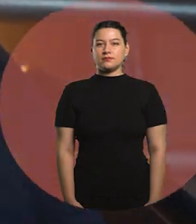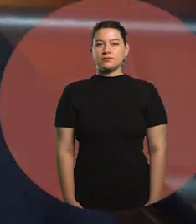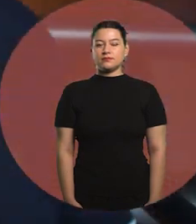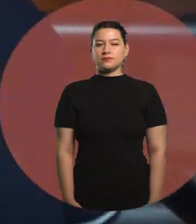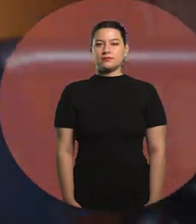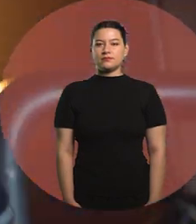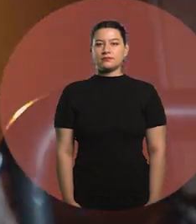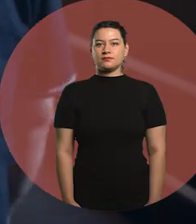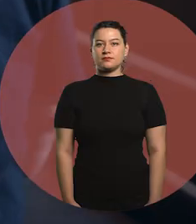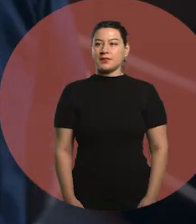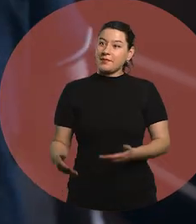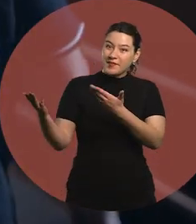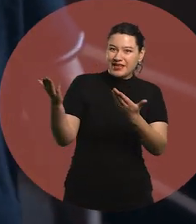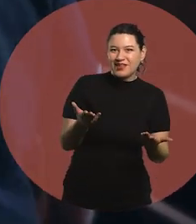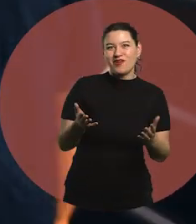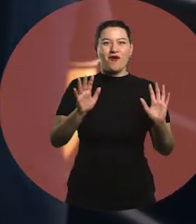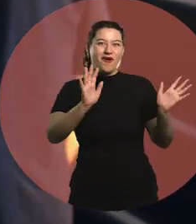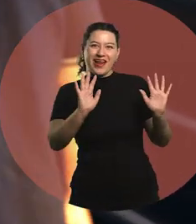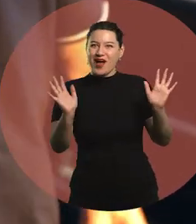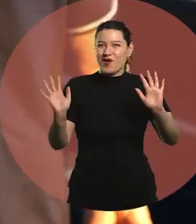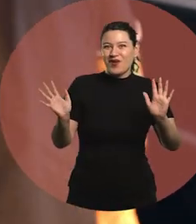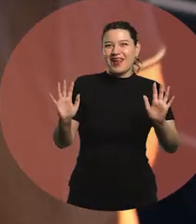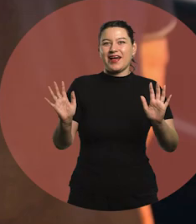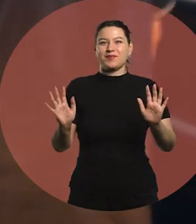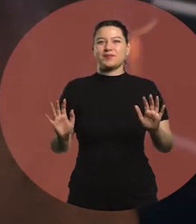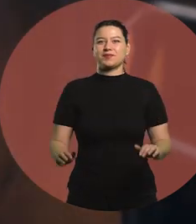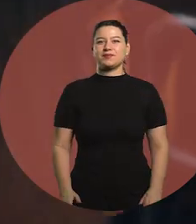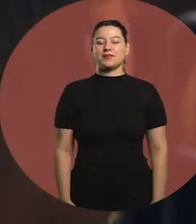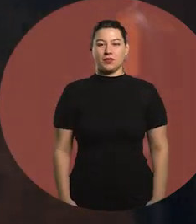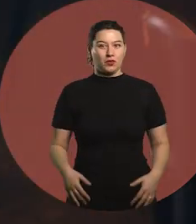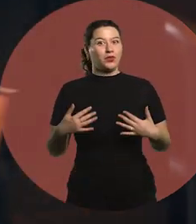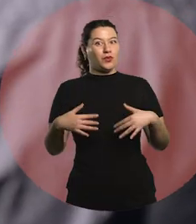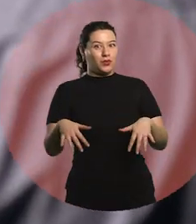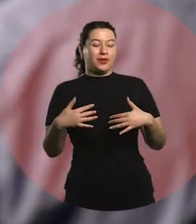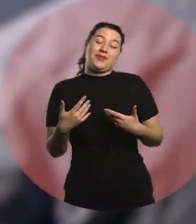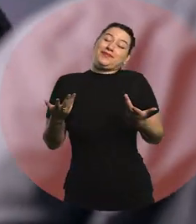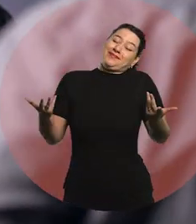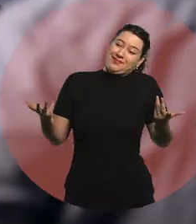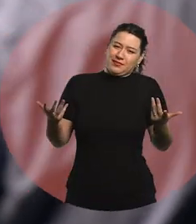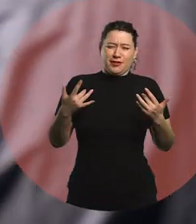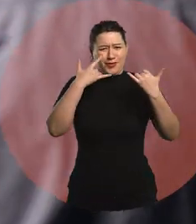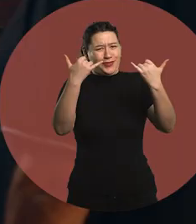Welcome. Hello, hello. What a moment. How nice. It's been so long.